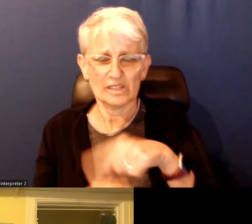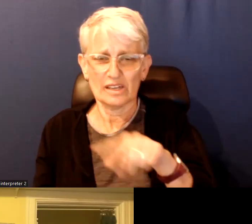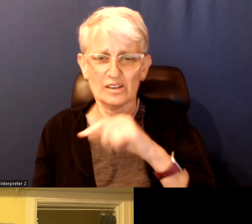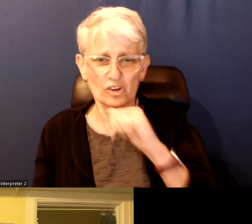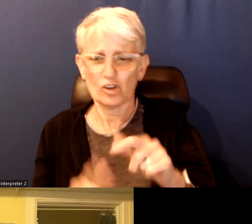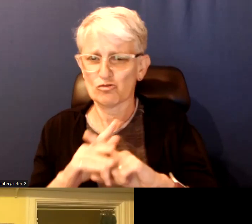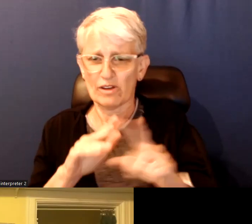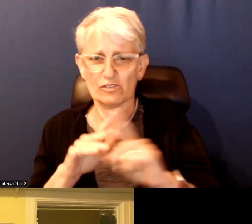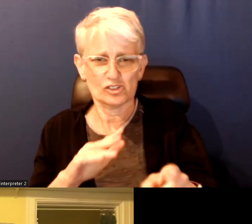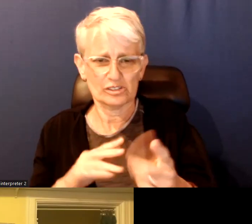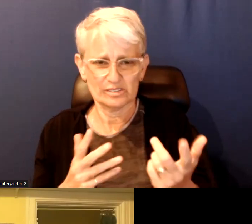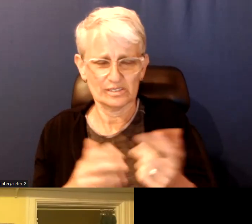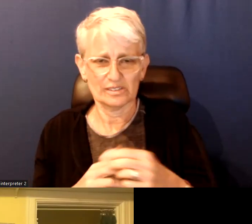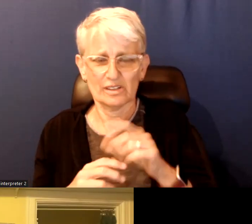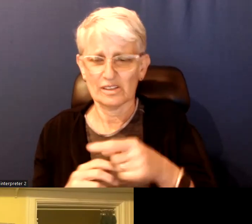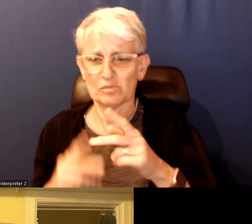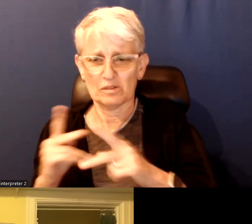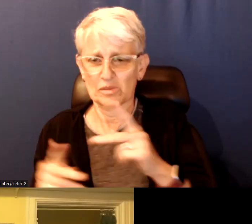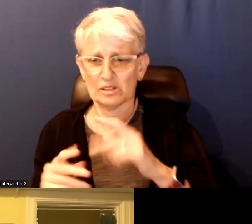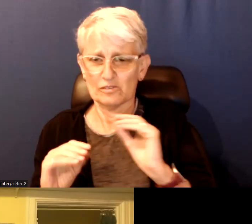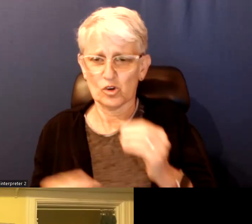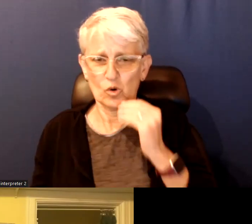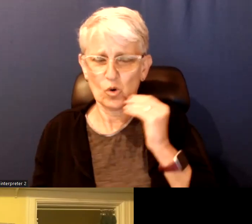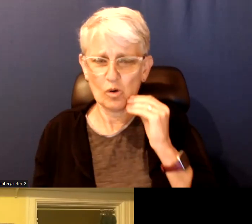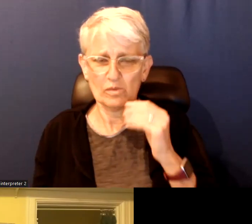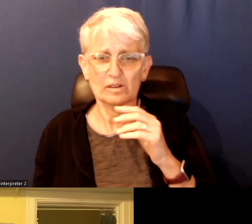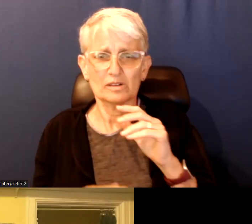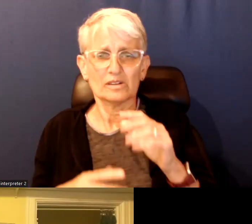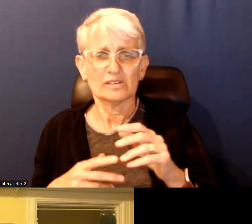are displaced people that Canada is temporarily housing.